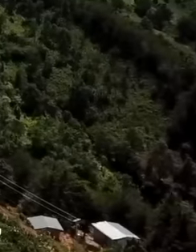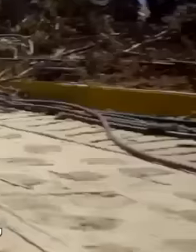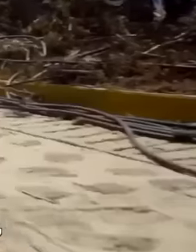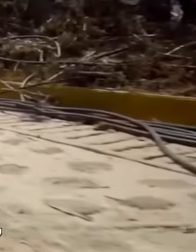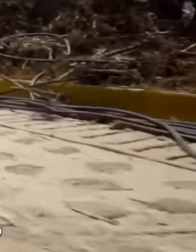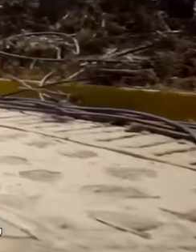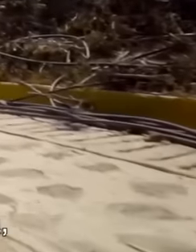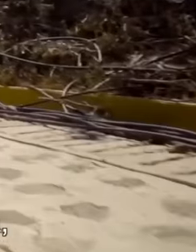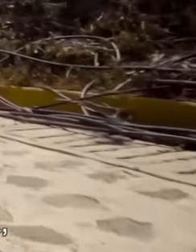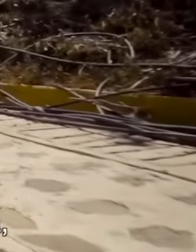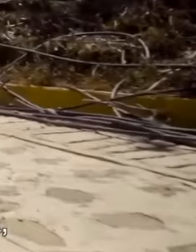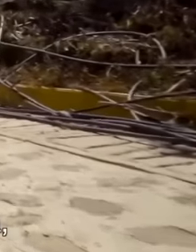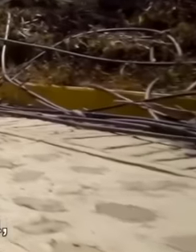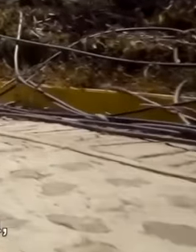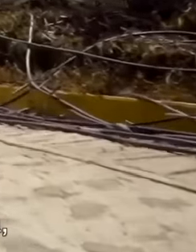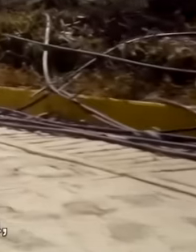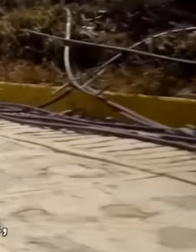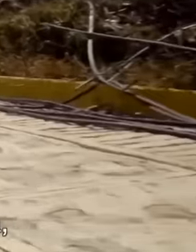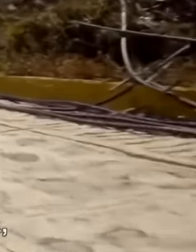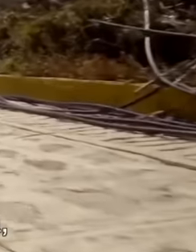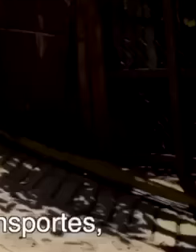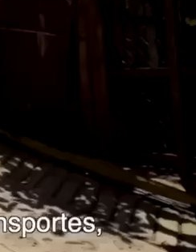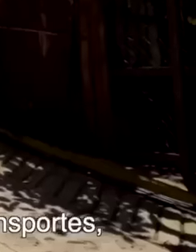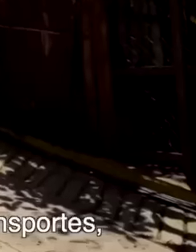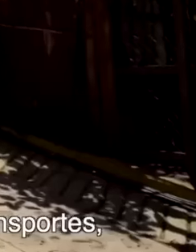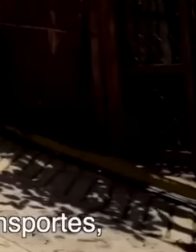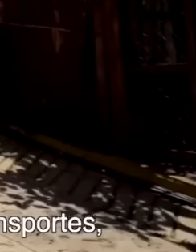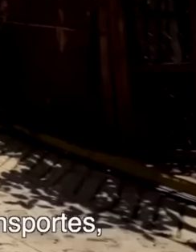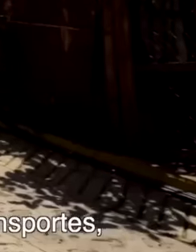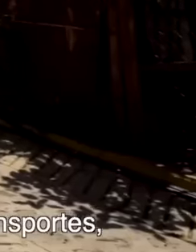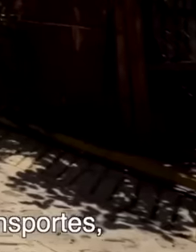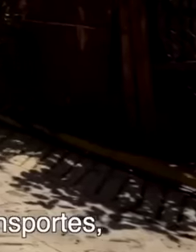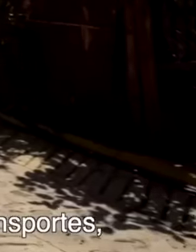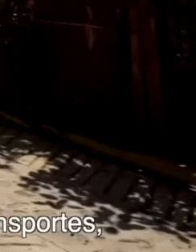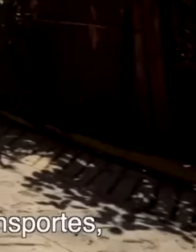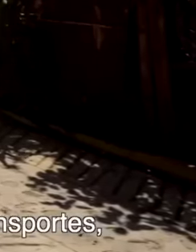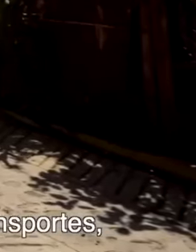of Guerrero closer to the labor road program, the Secretariat of Communications